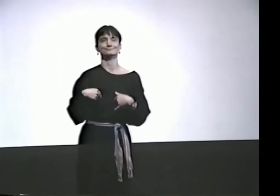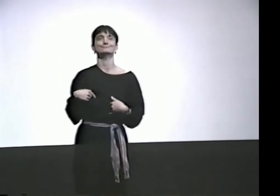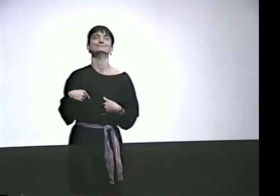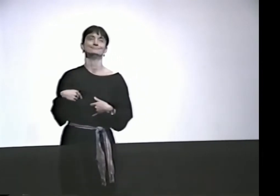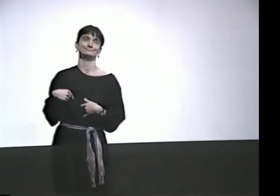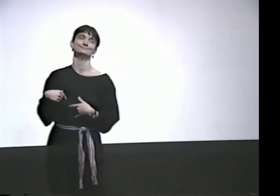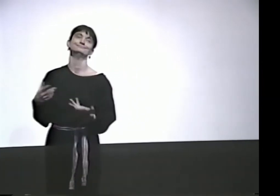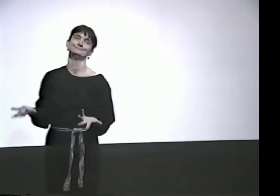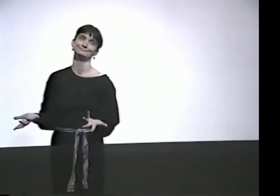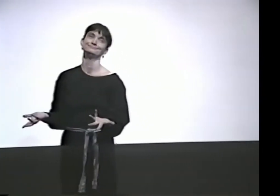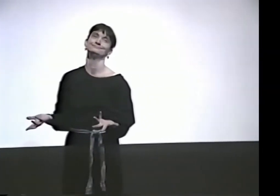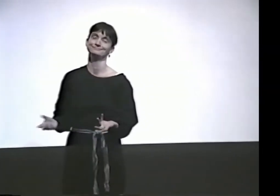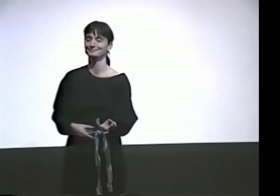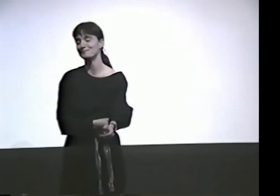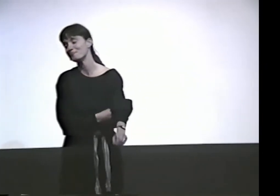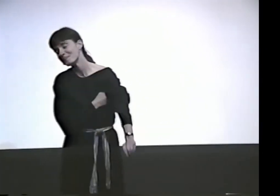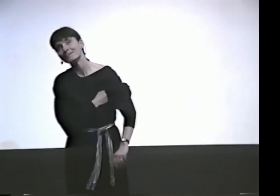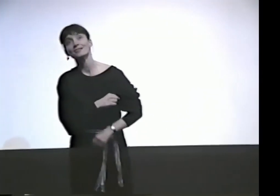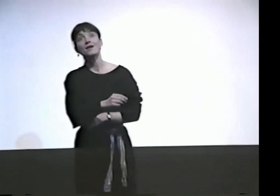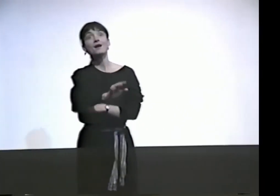THOSE KINDS OF PUNS I TEND TO MAKE.